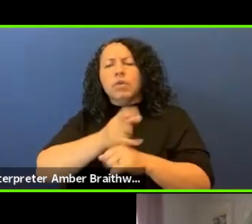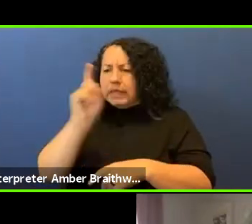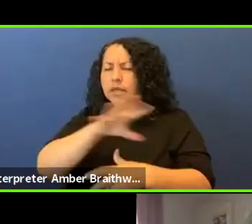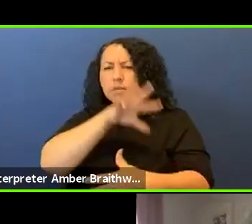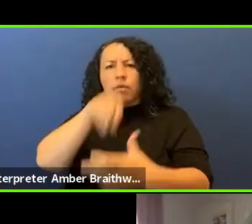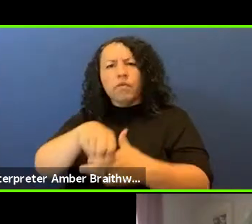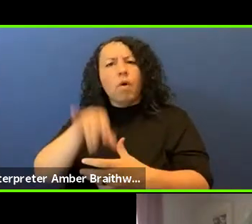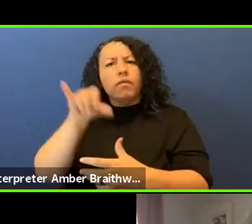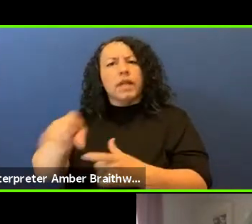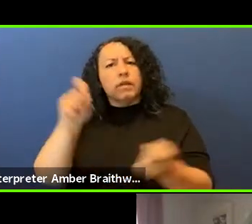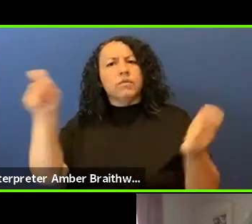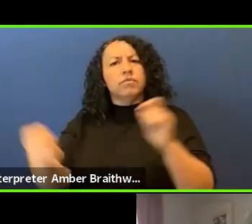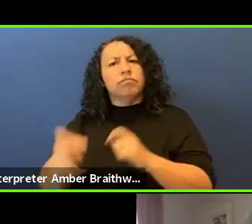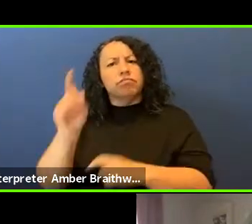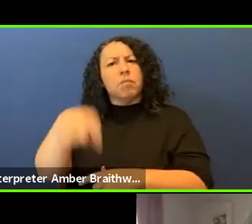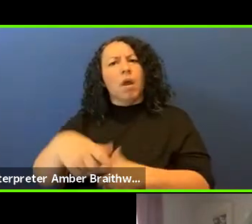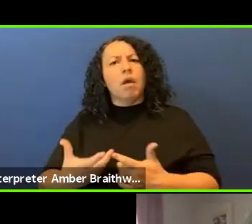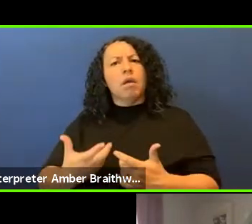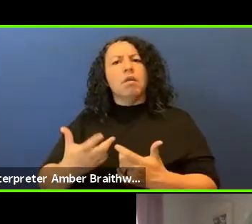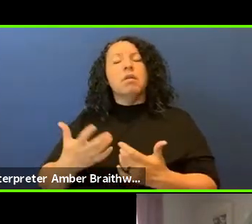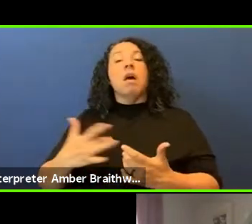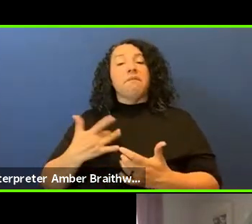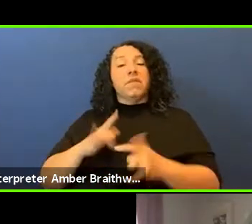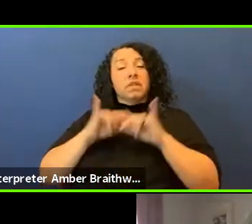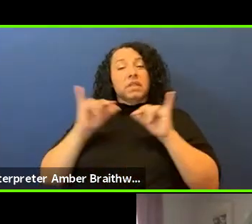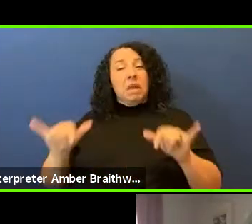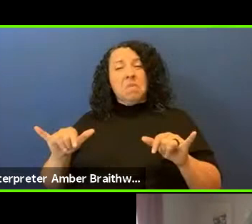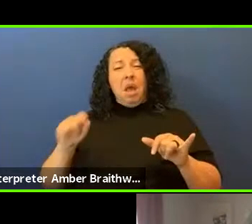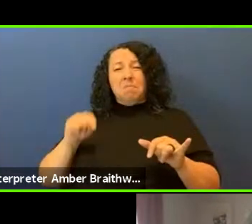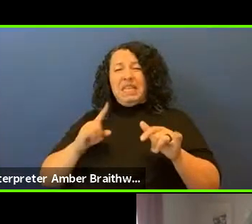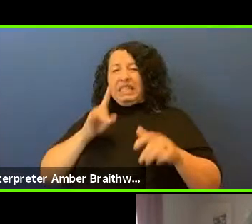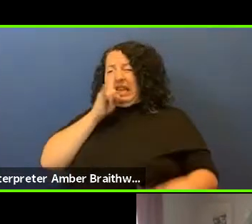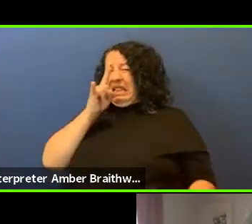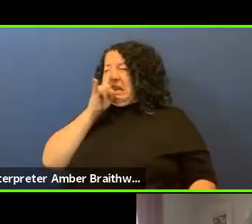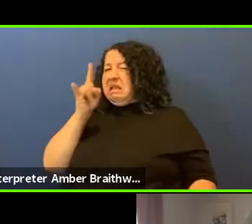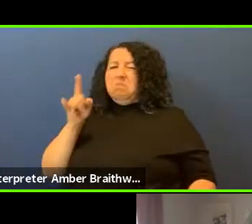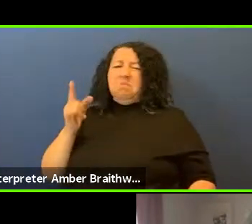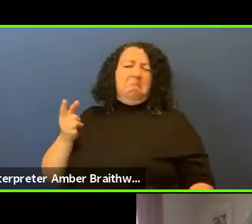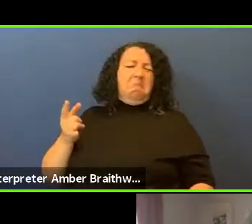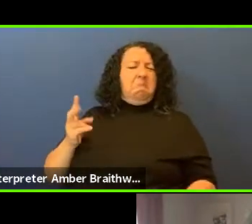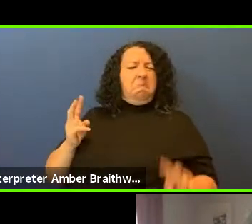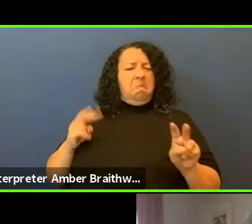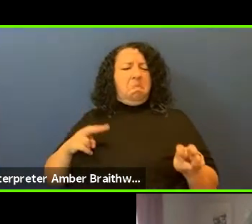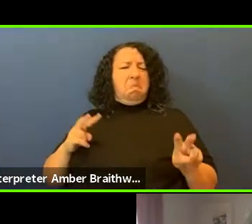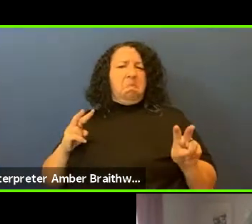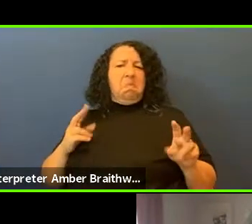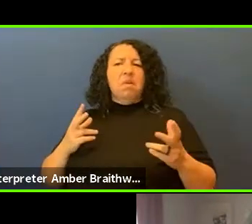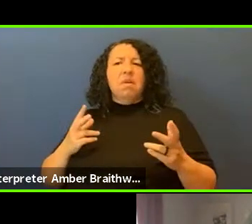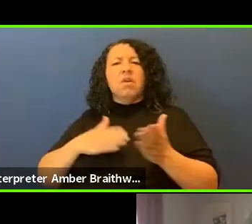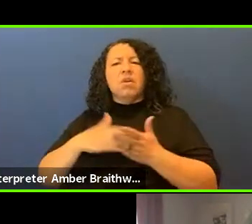But I also feel that this elitism you know is often irrelevant to